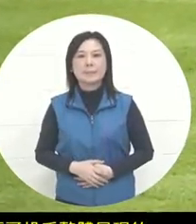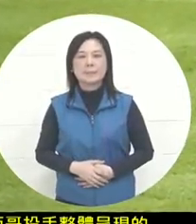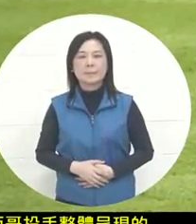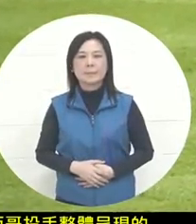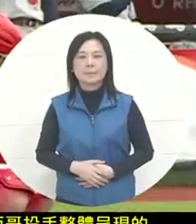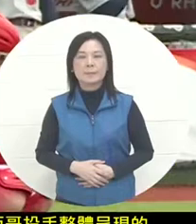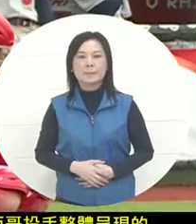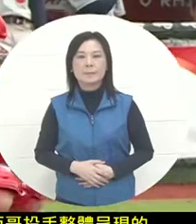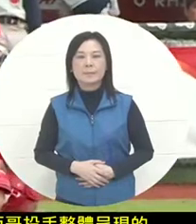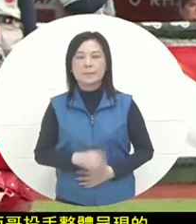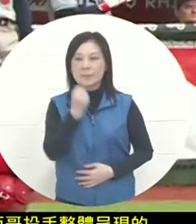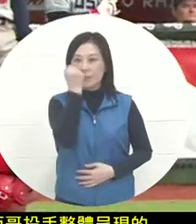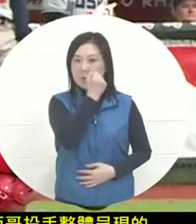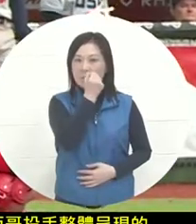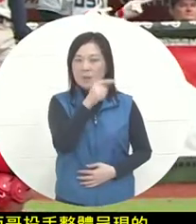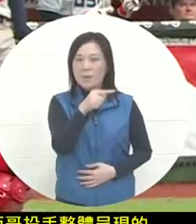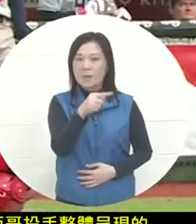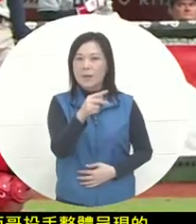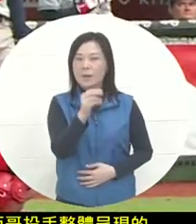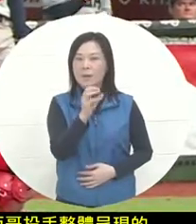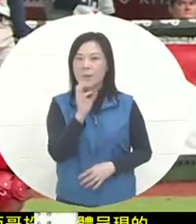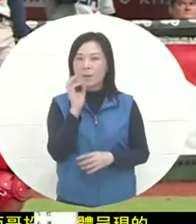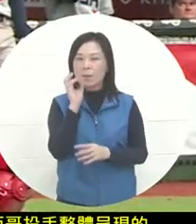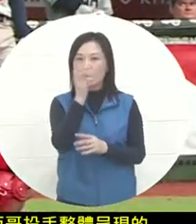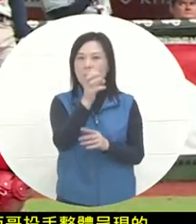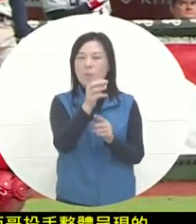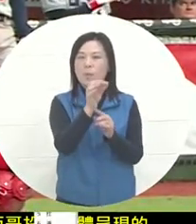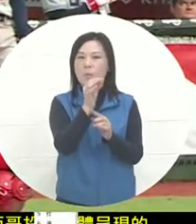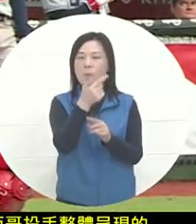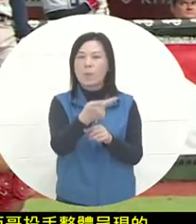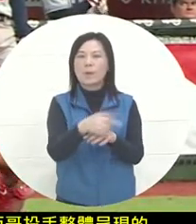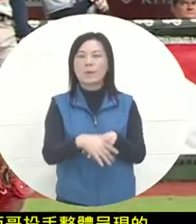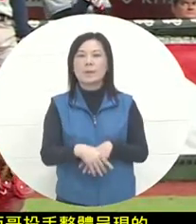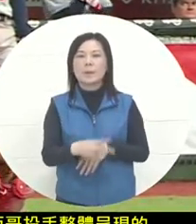the ball count was very good and the three-ring full ball count